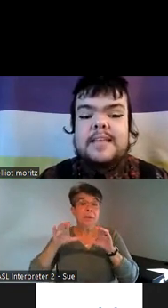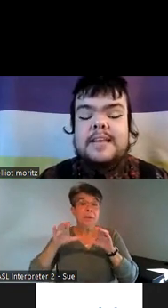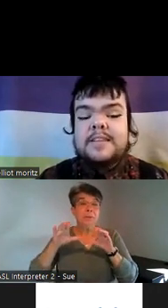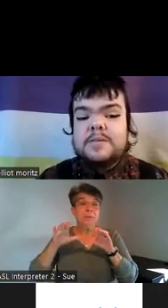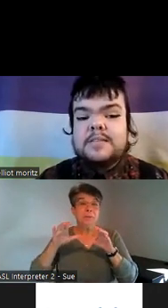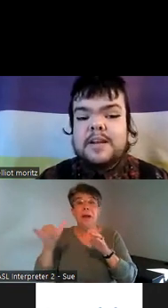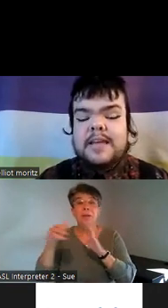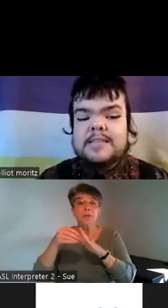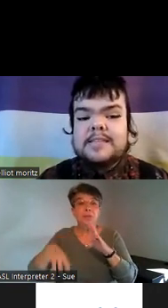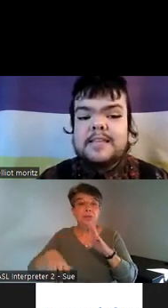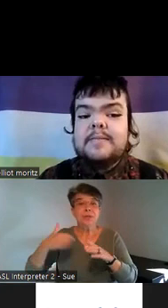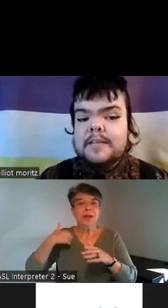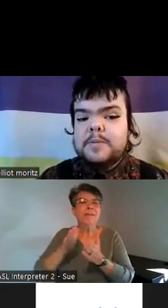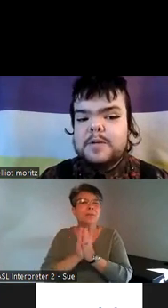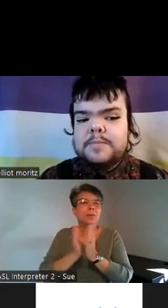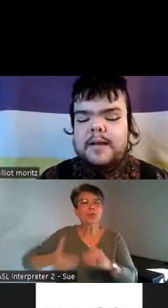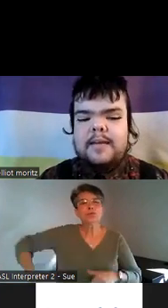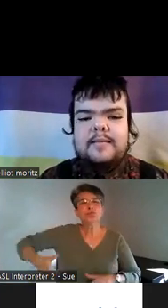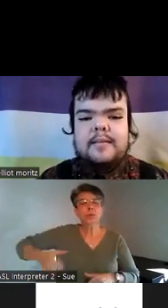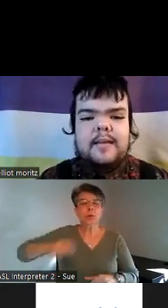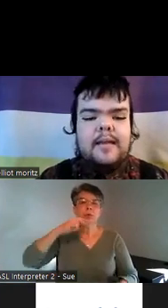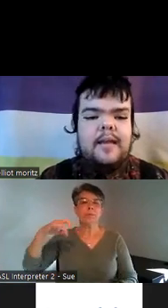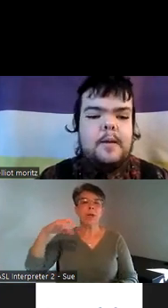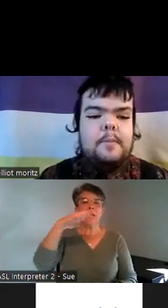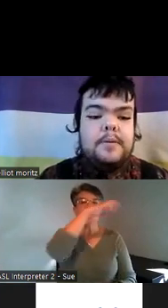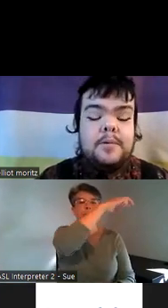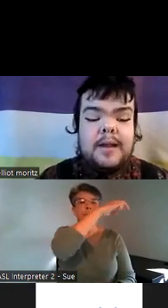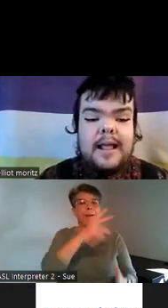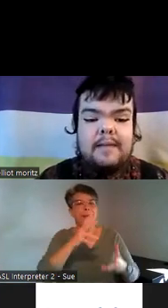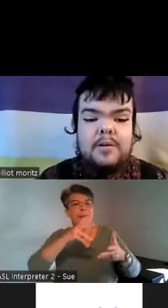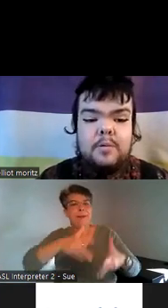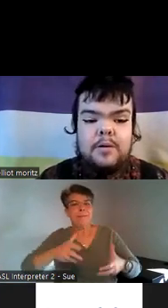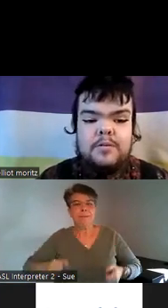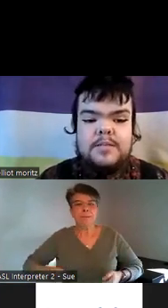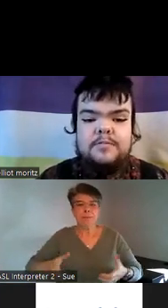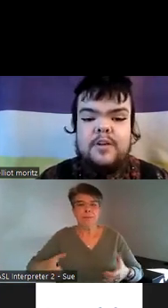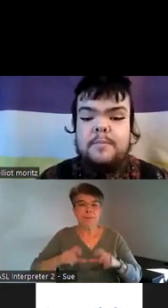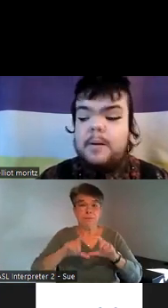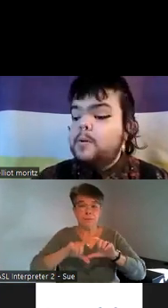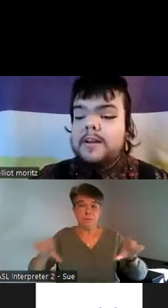ascending those staircases leaving this person behind below it I have a quote from a book that